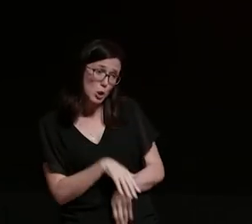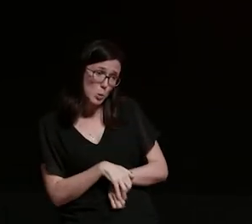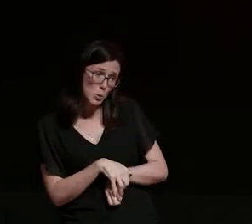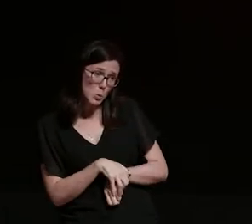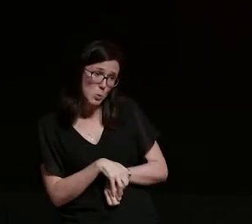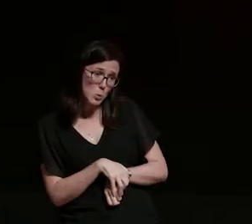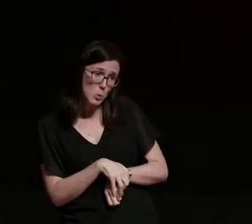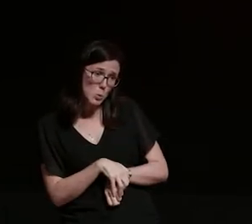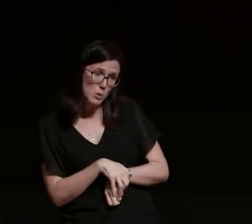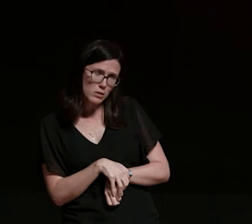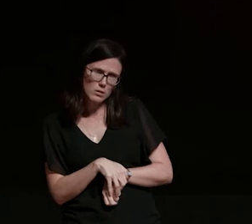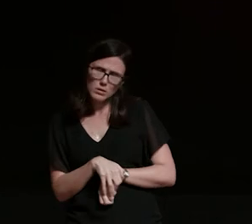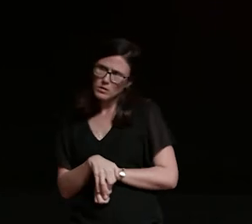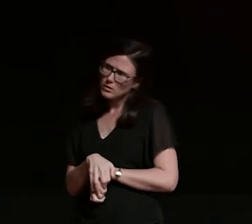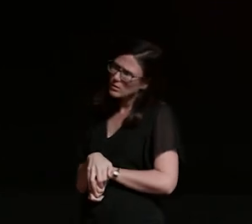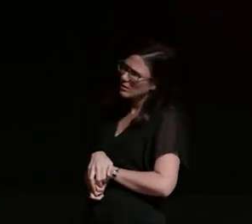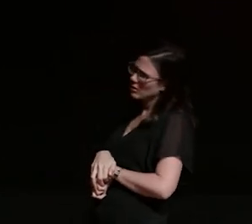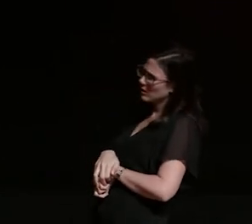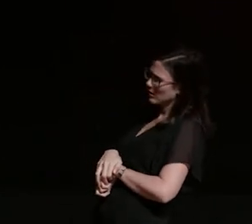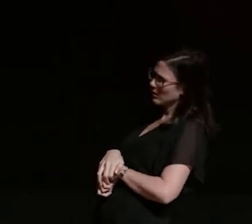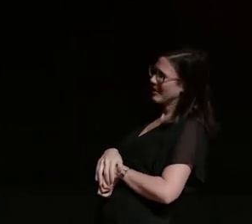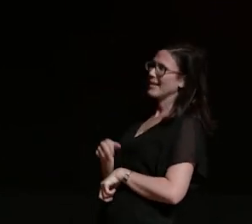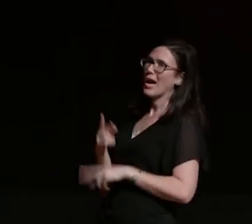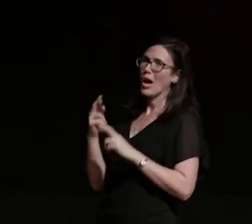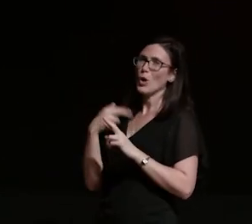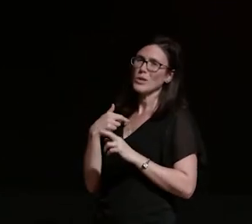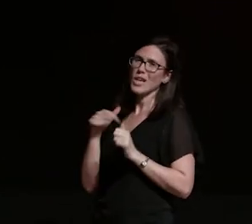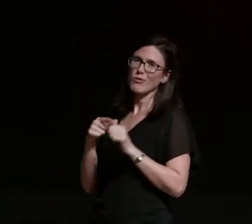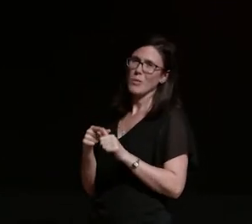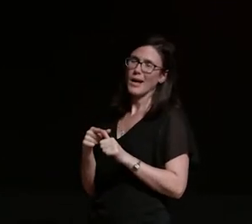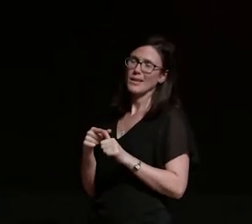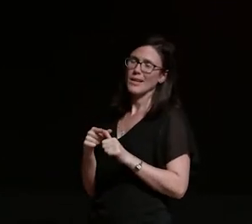to which i replied well i wish i had replied let's pretend i replied like that to wish